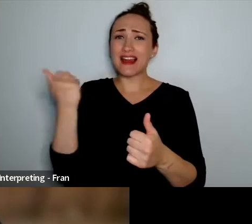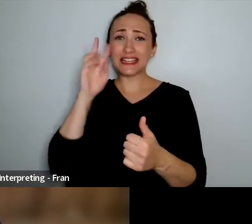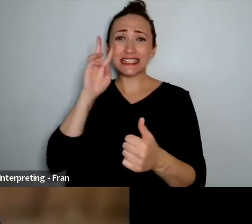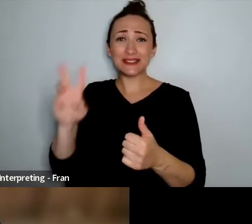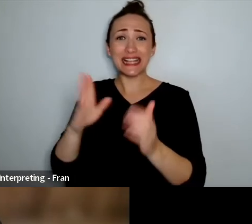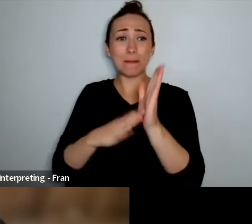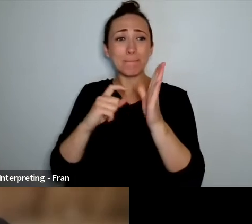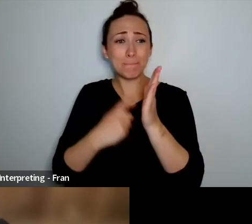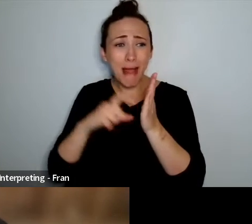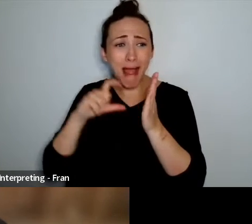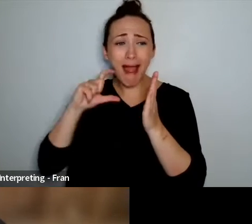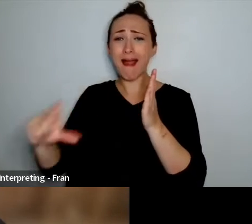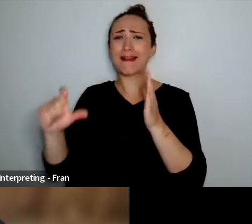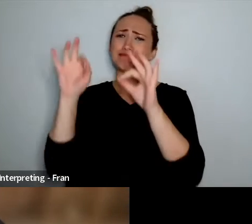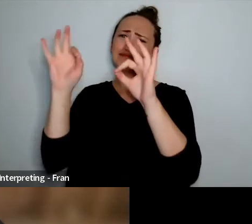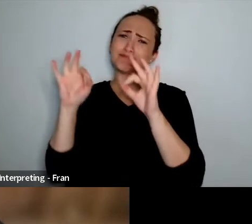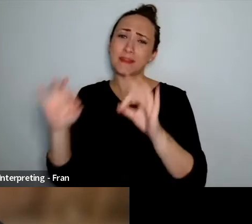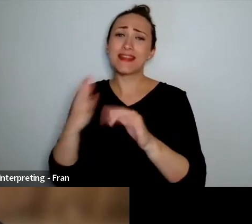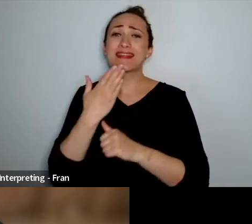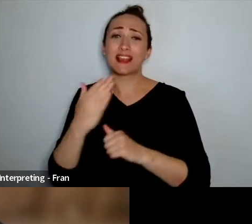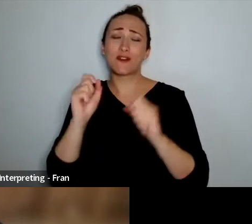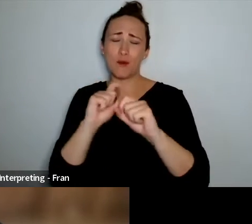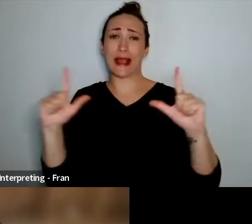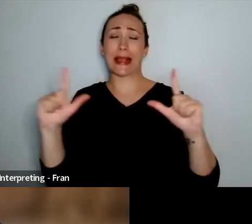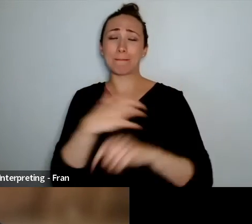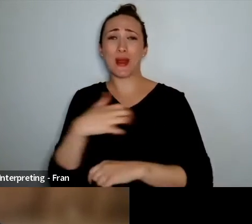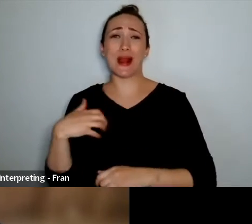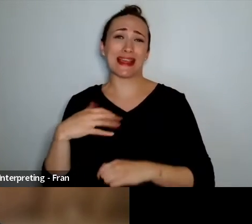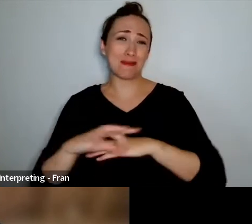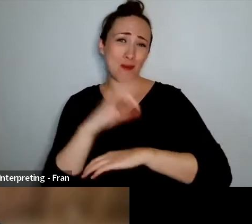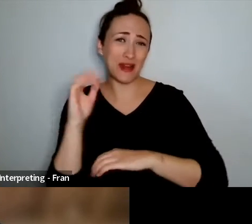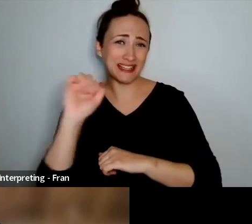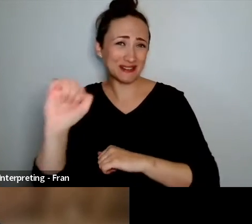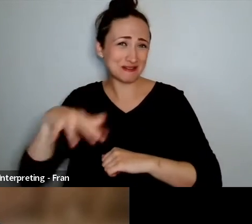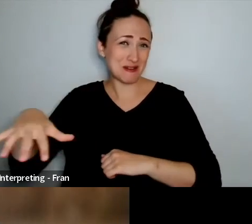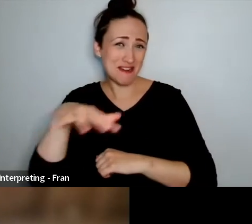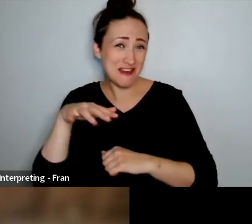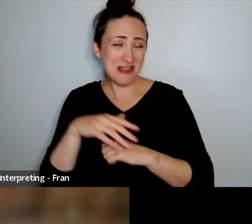for getting up so early. So I'm Suzanne part of the Artistic Direction Panel.